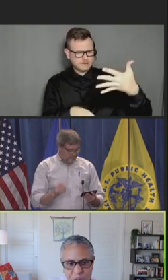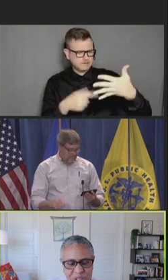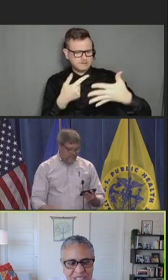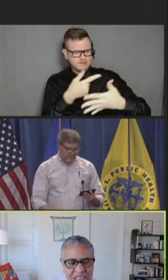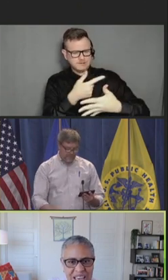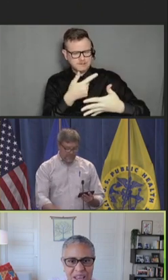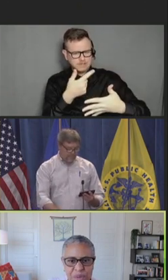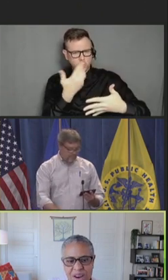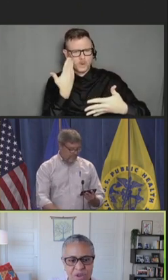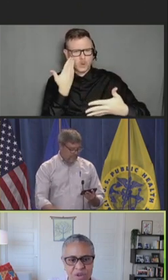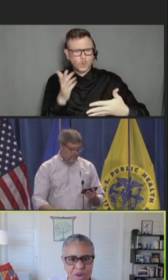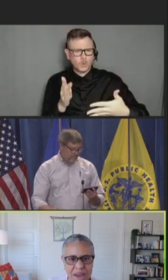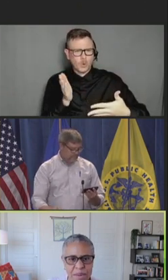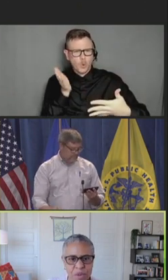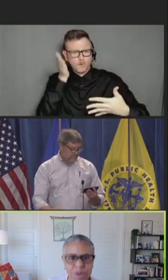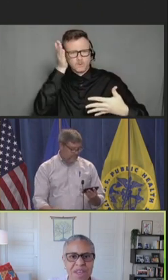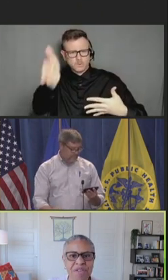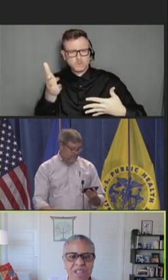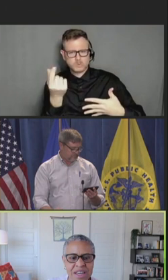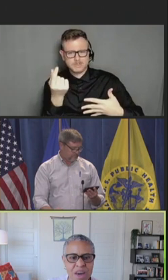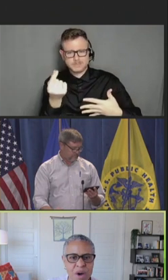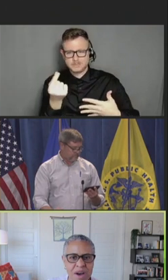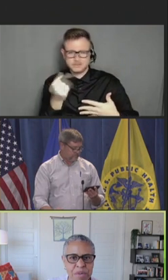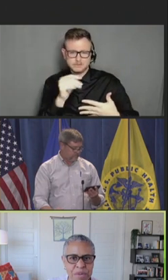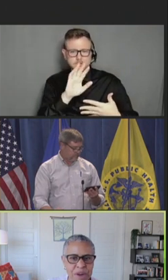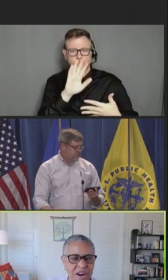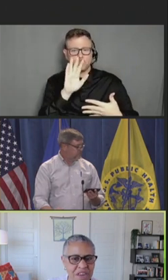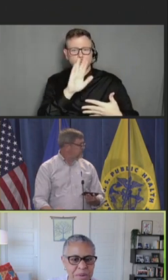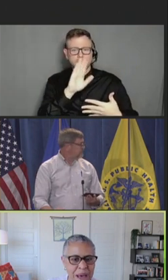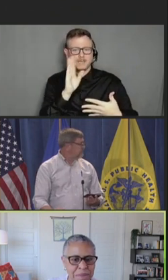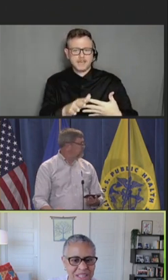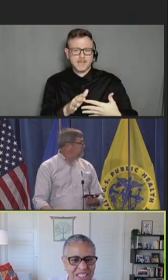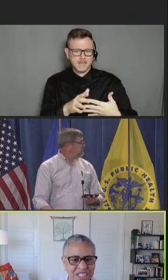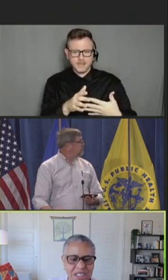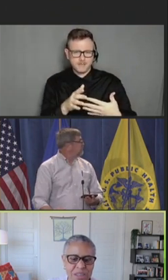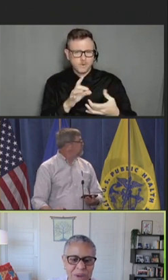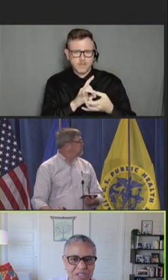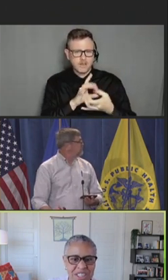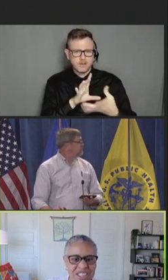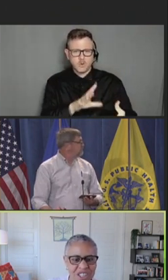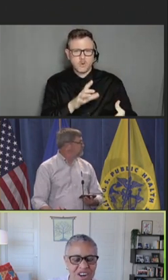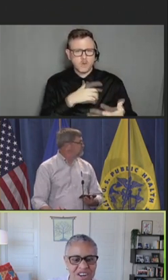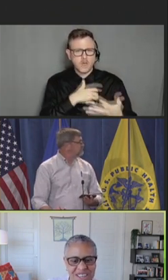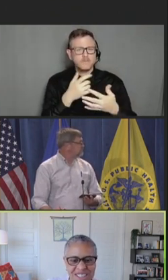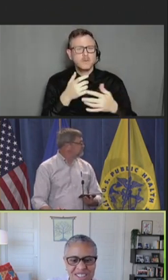future has to hold. And we never -- we will never let go of priority populations and what their needs are.